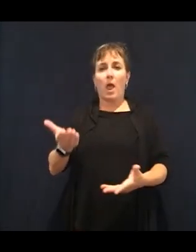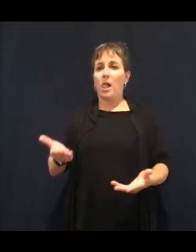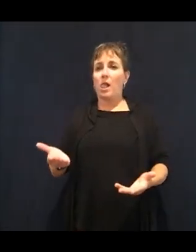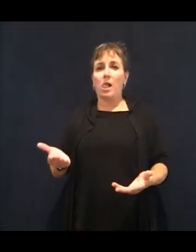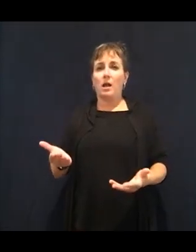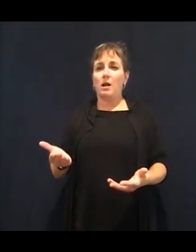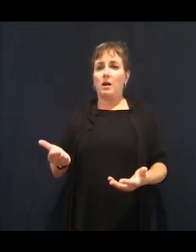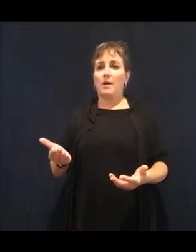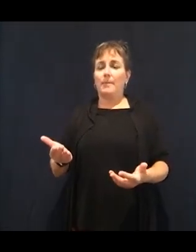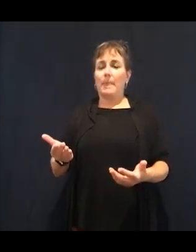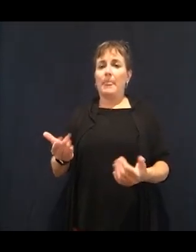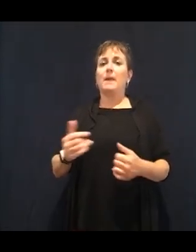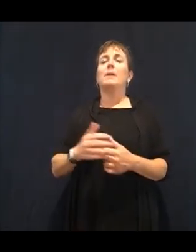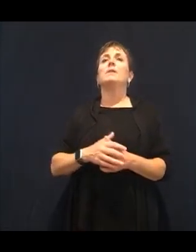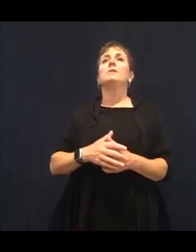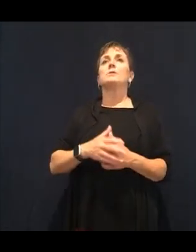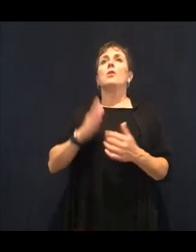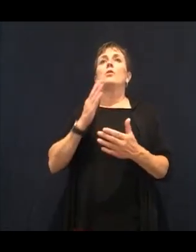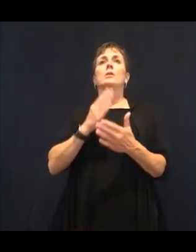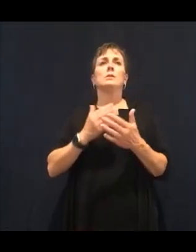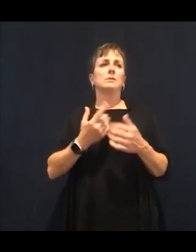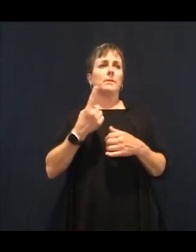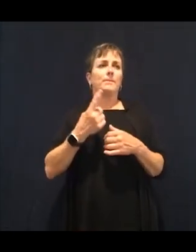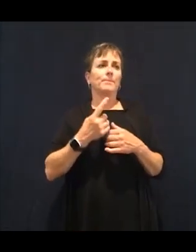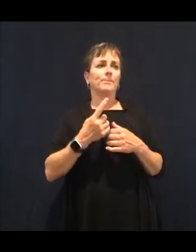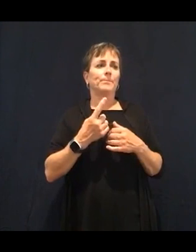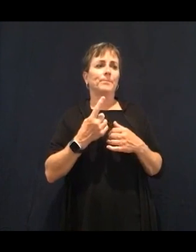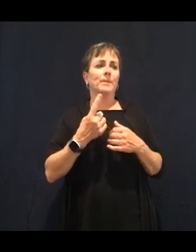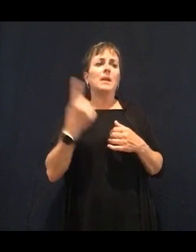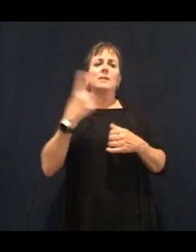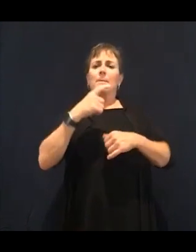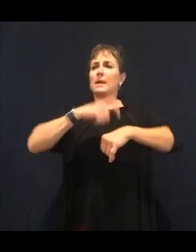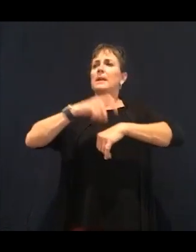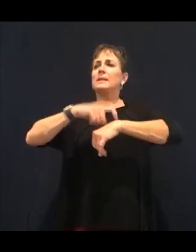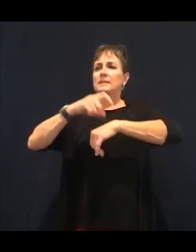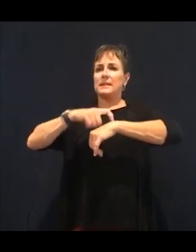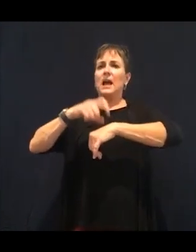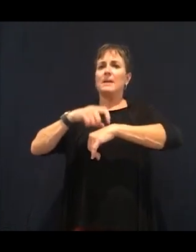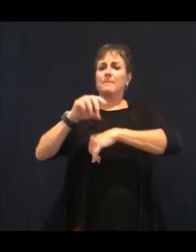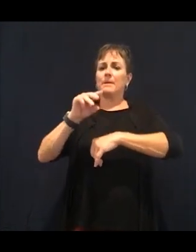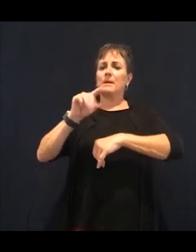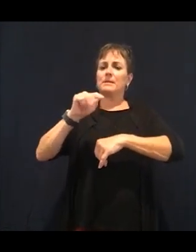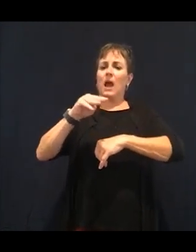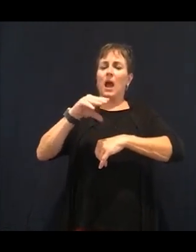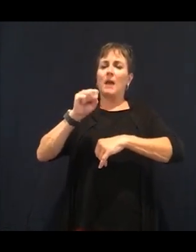quite a few studies-- Time Magazine-- on sugar